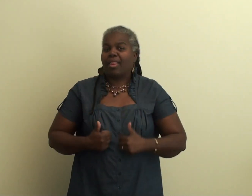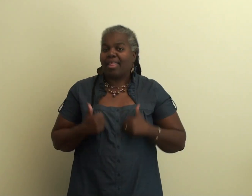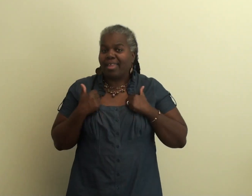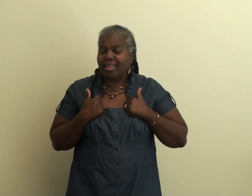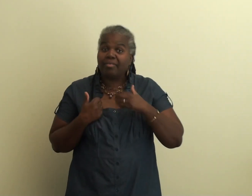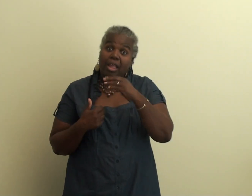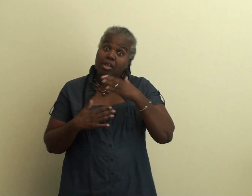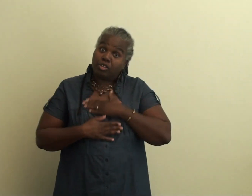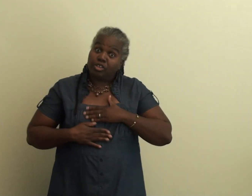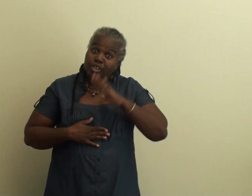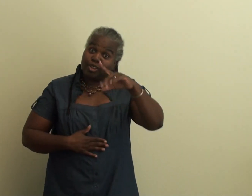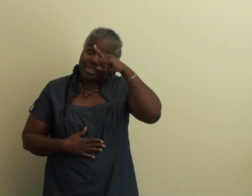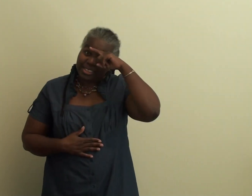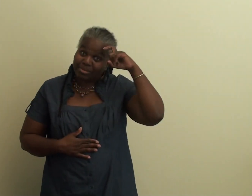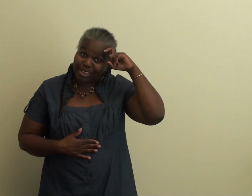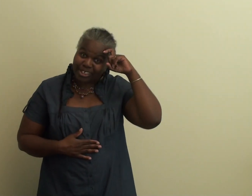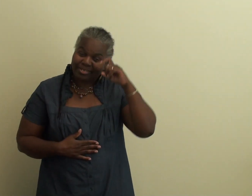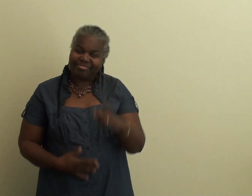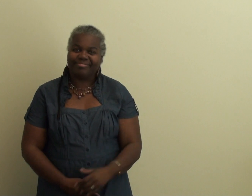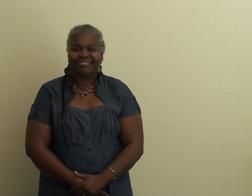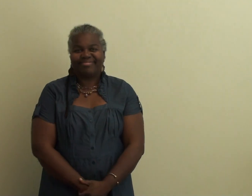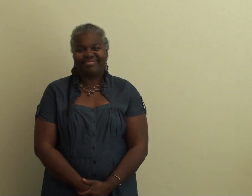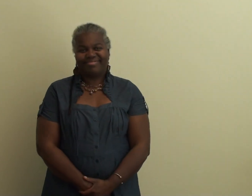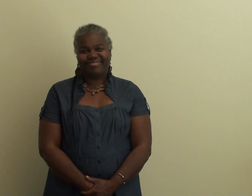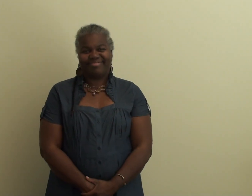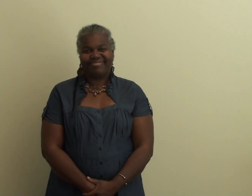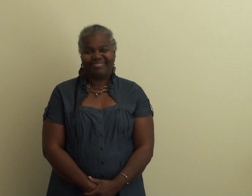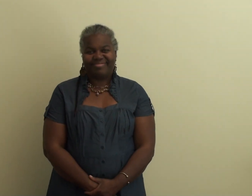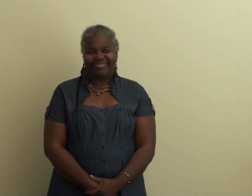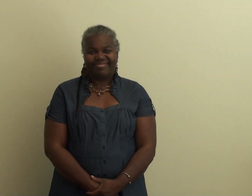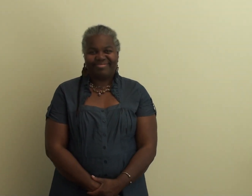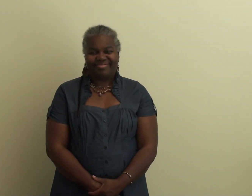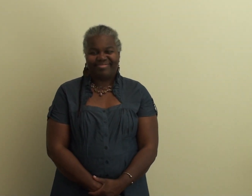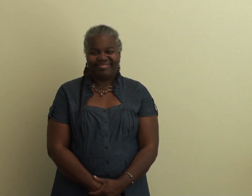to remember those safety tips, be safe, and enjoy your summer.